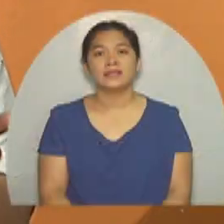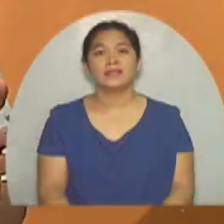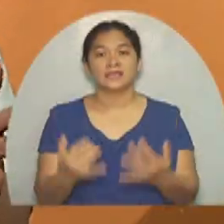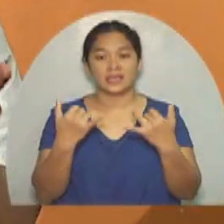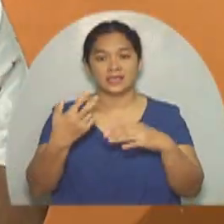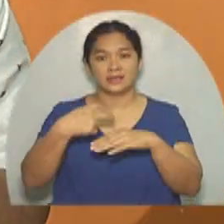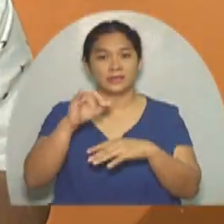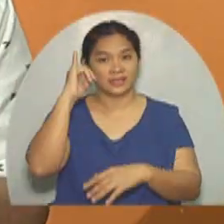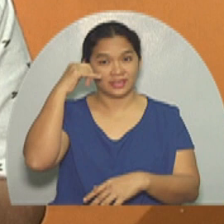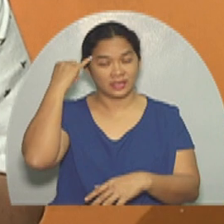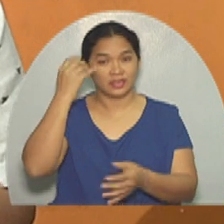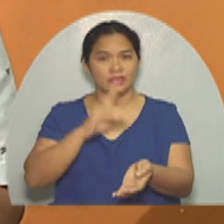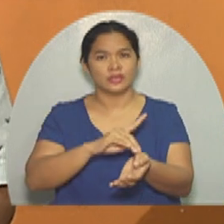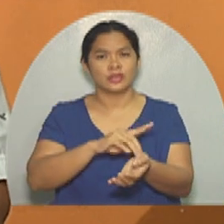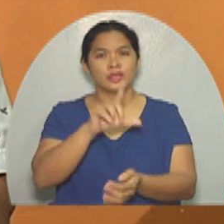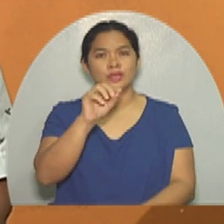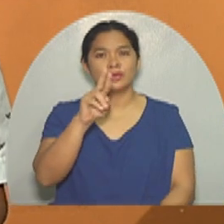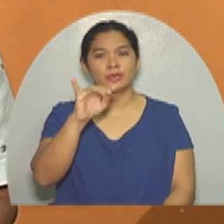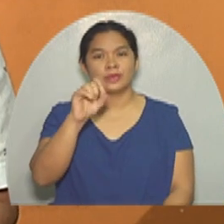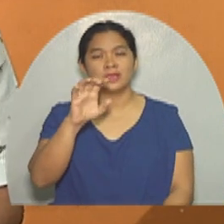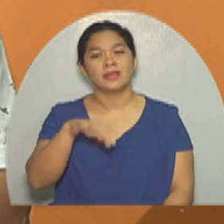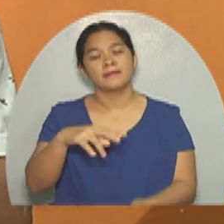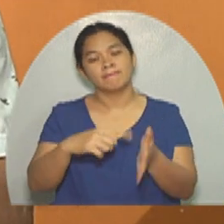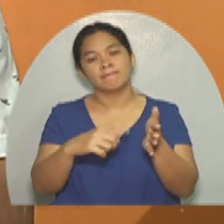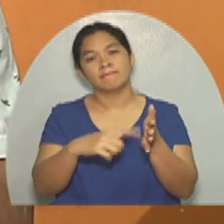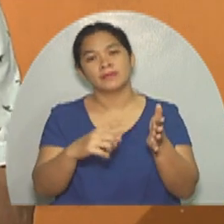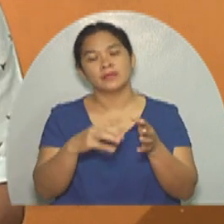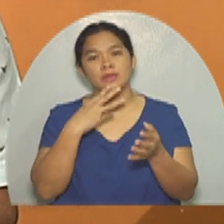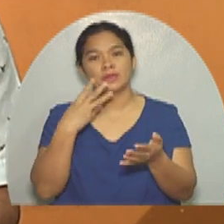For now, Jimmy has been referred to Dr. Louie Gutierrez so his bump can be assessed.